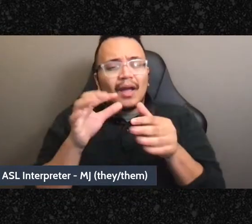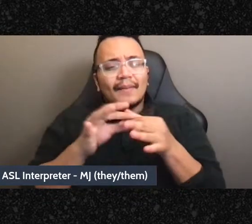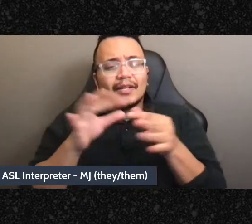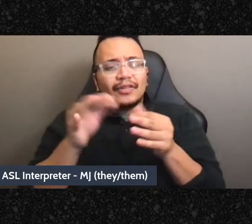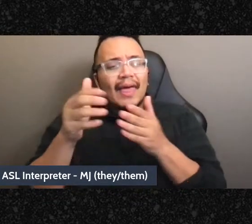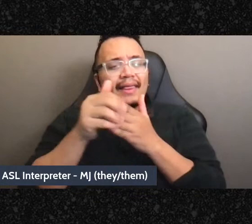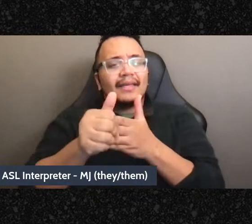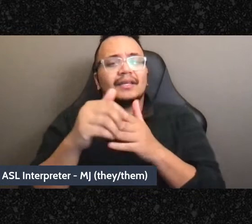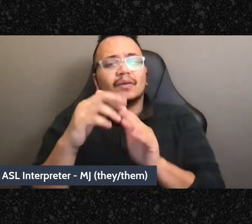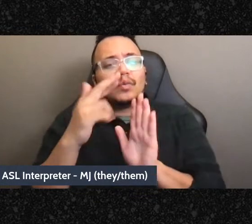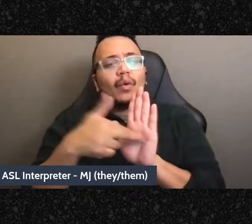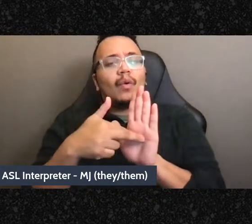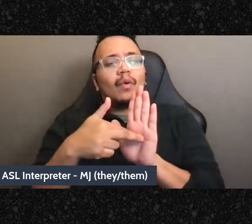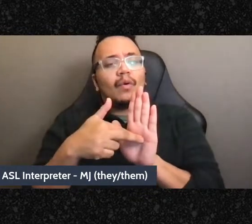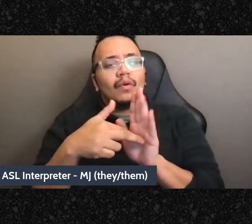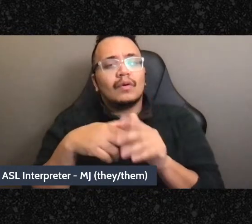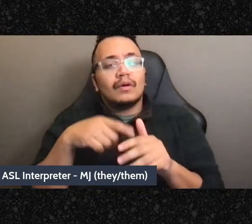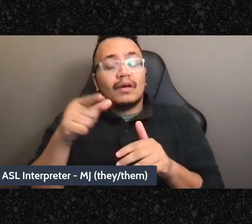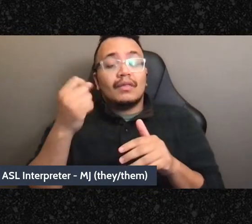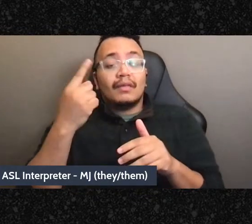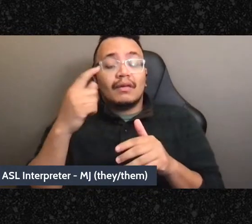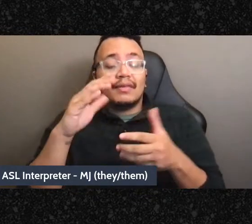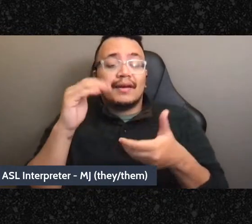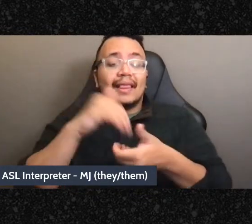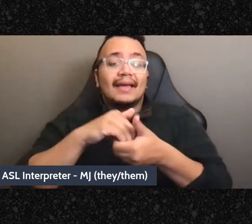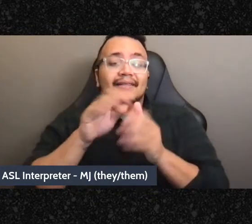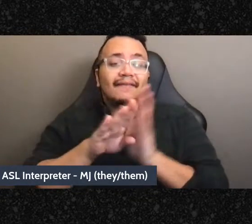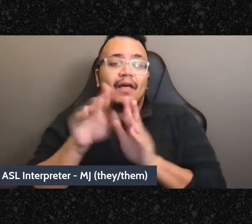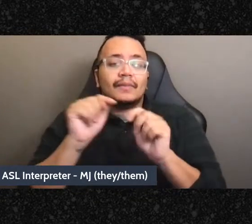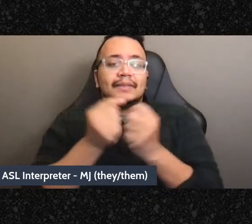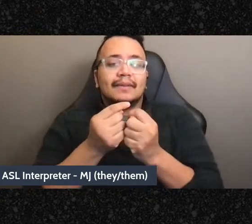should be creating the container for decision making should be like “we're going to have a